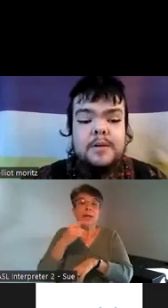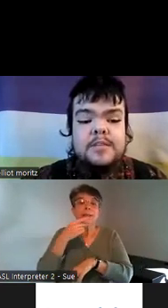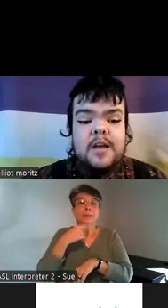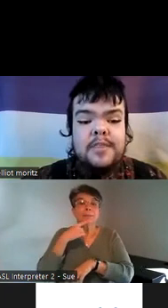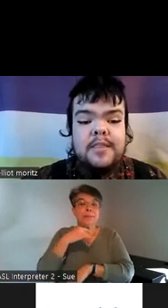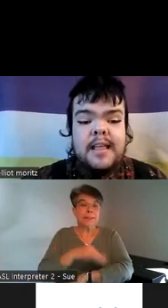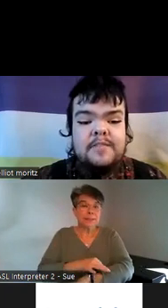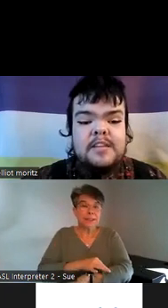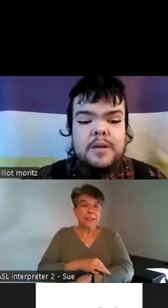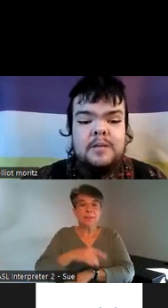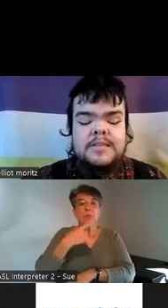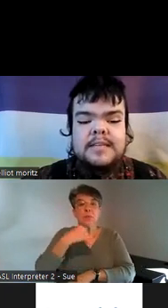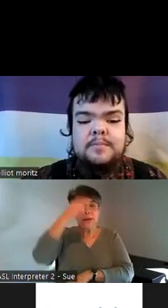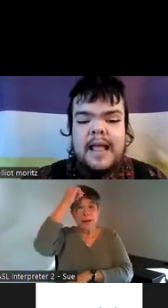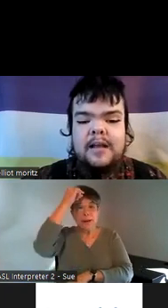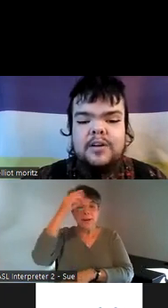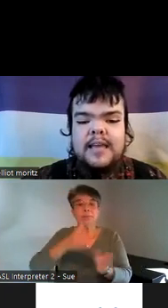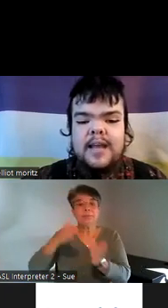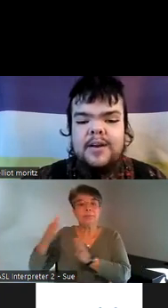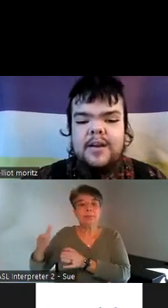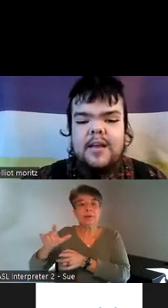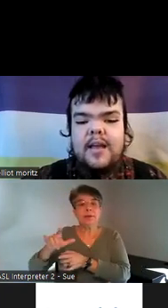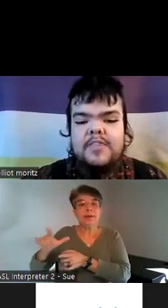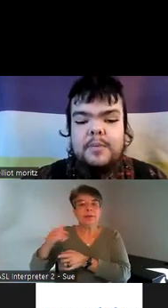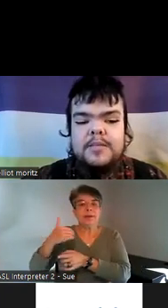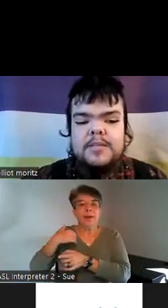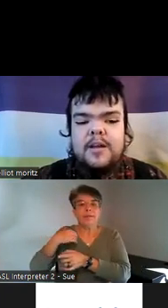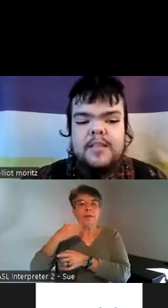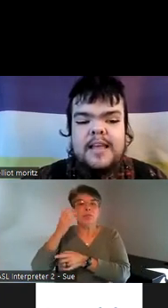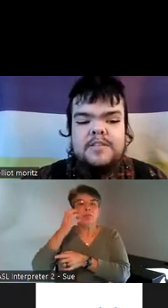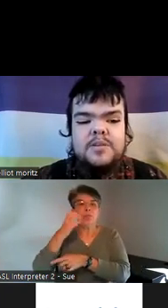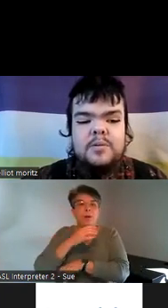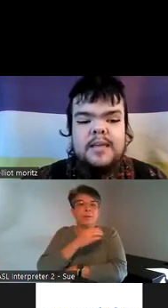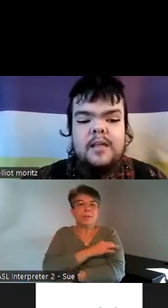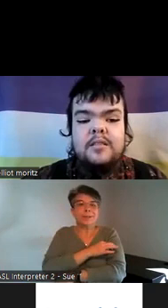the person on the left has brown skin and black curly hair the person on the left is holding a